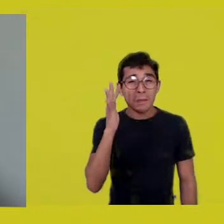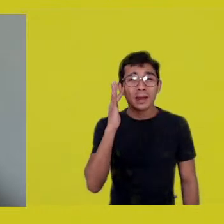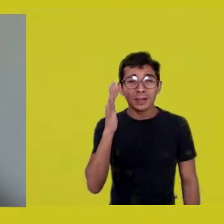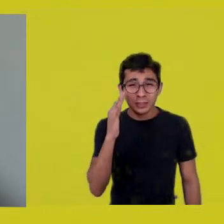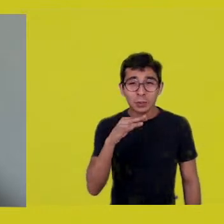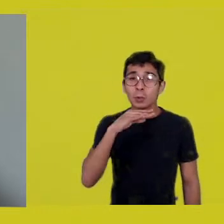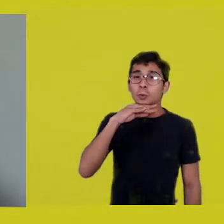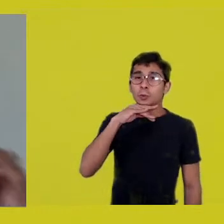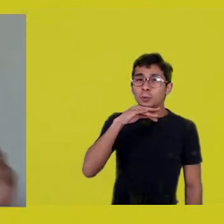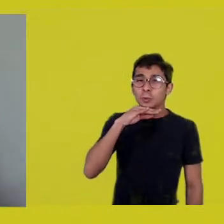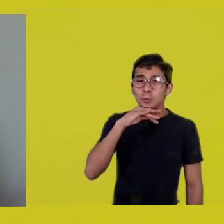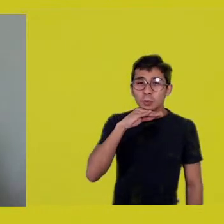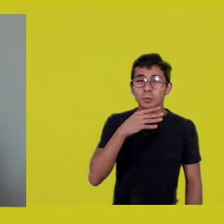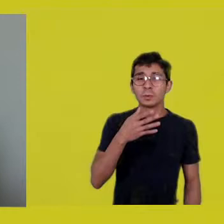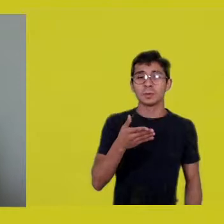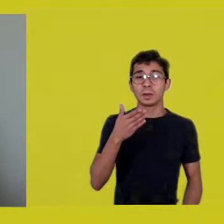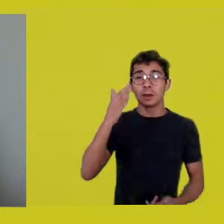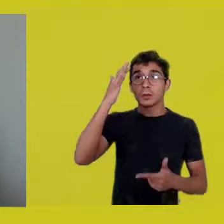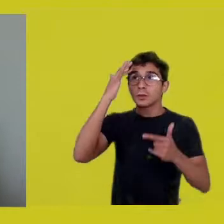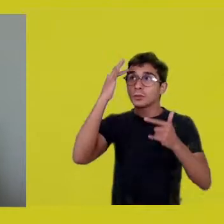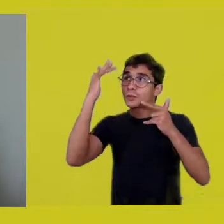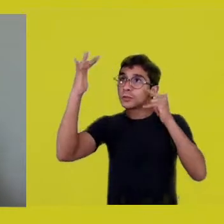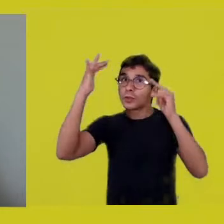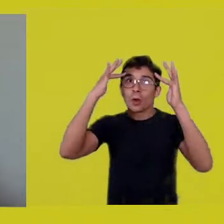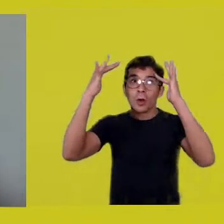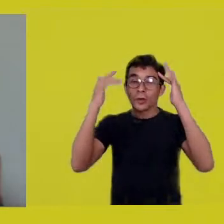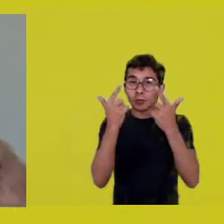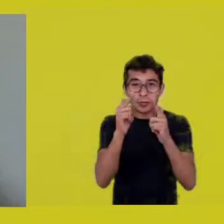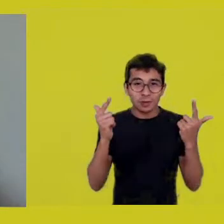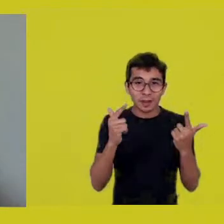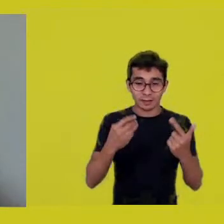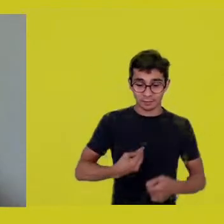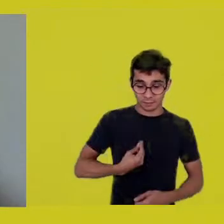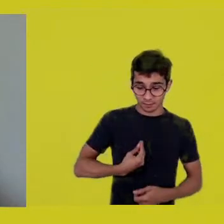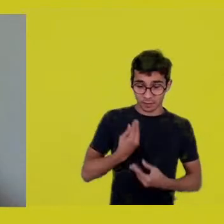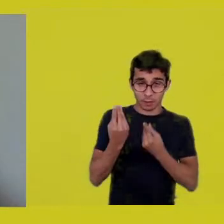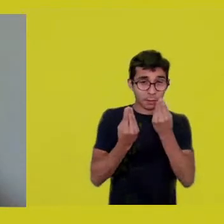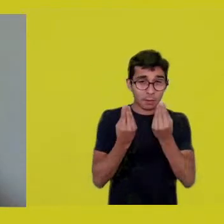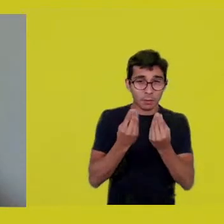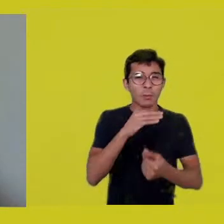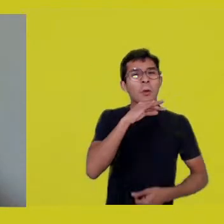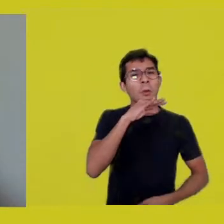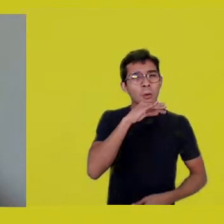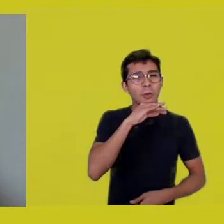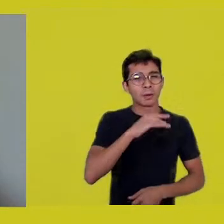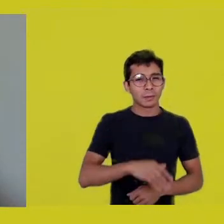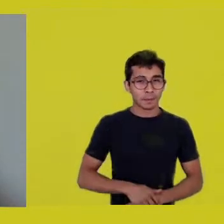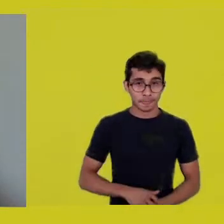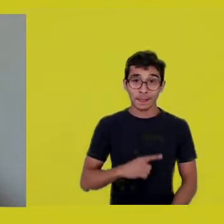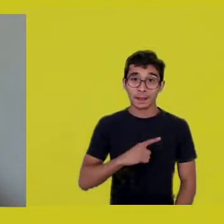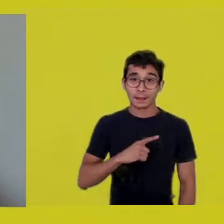I think Belchior had a song that went, Living is better than dreaming